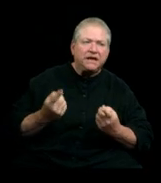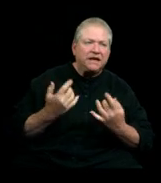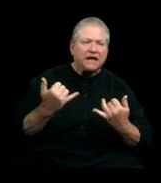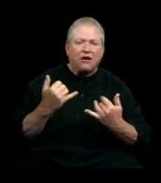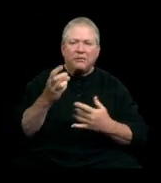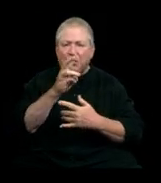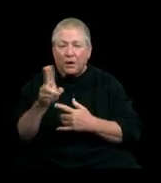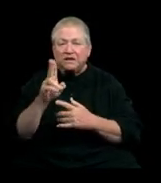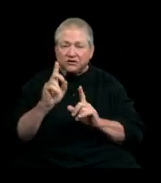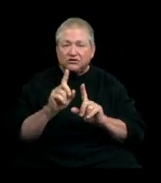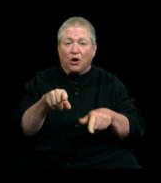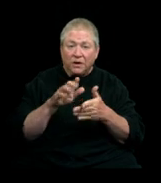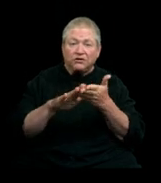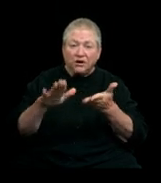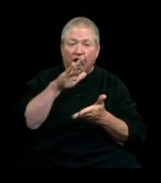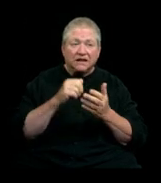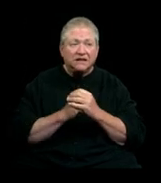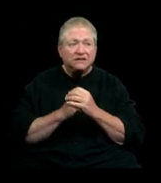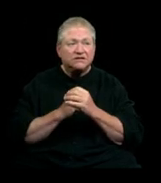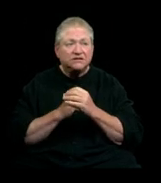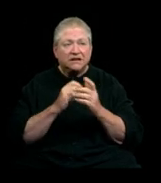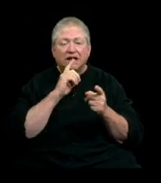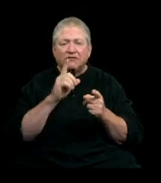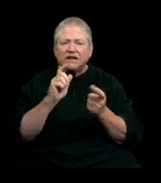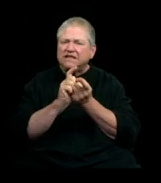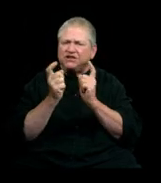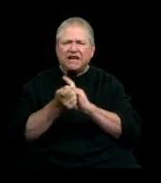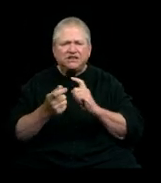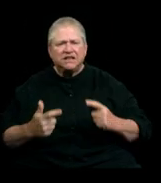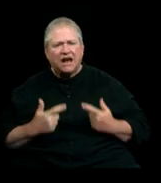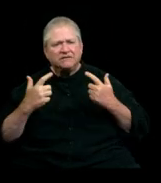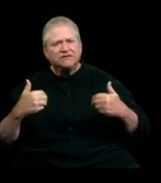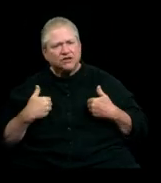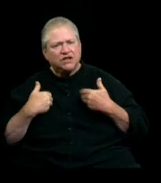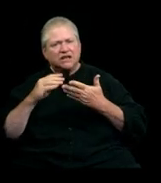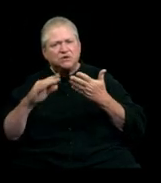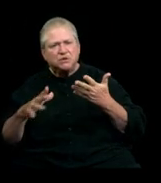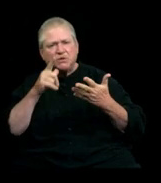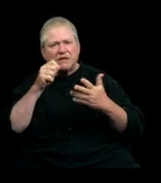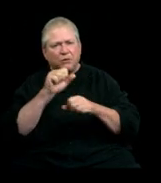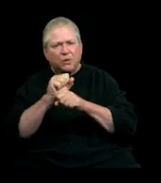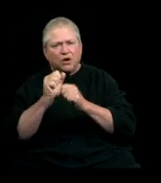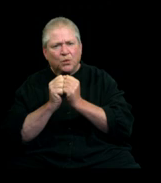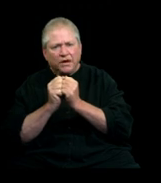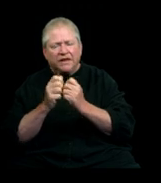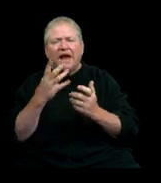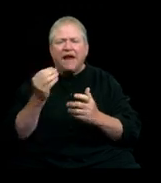actually going to college. It's changing lives for the young students that we work with and it's changing lives for the mentors who work with them.